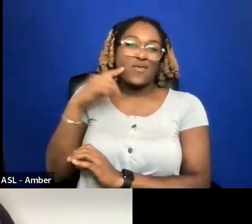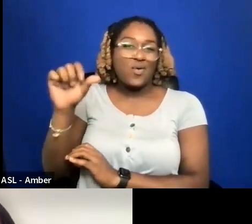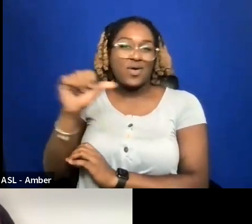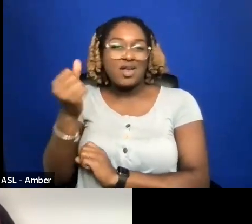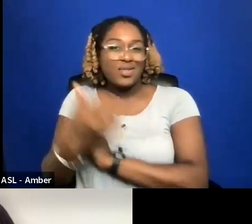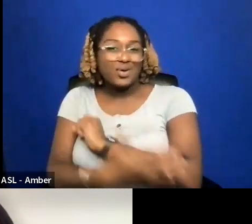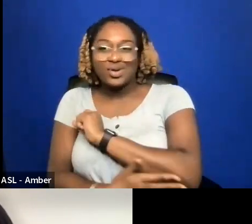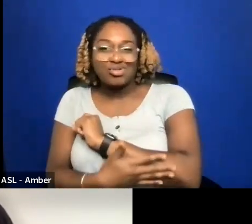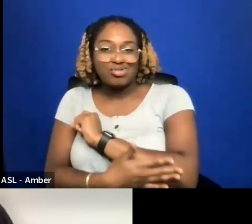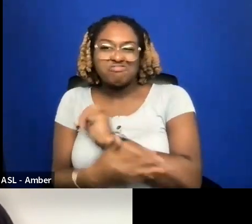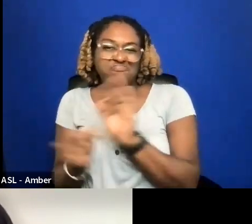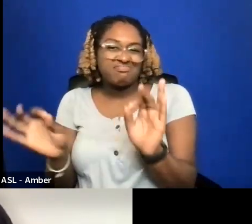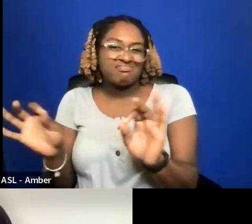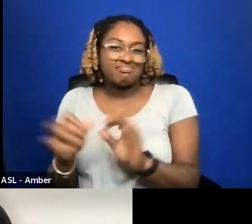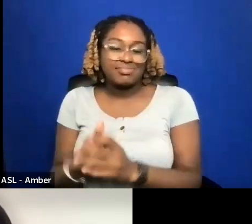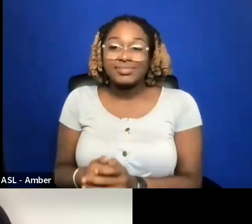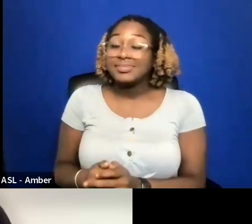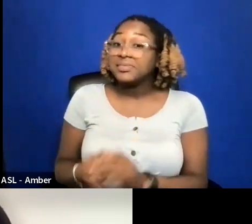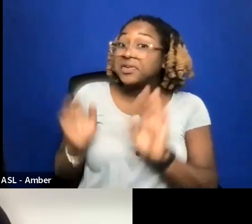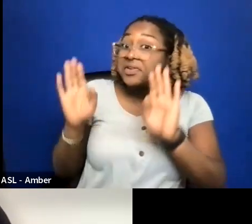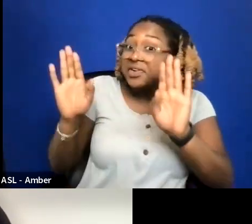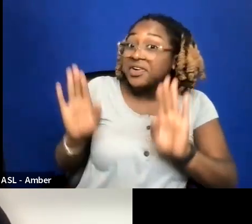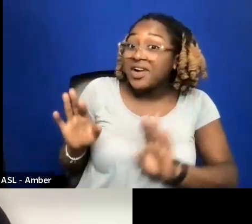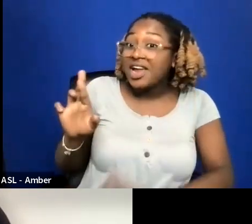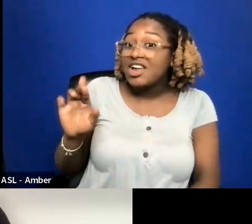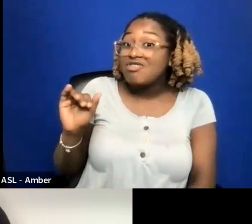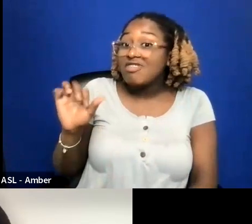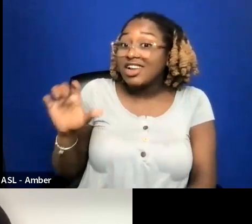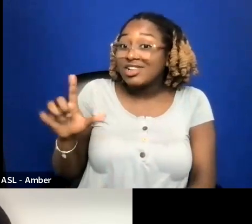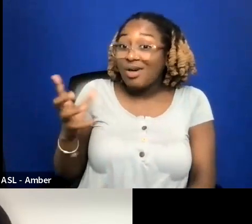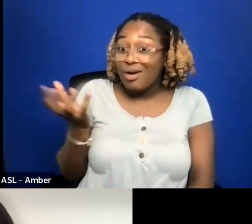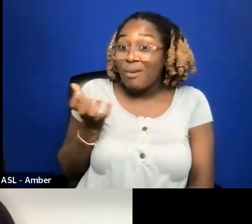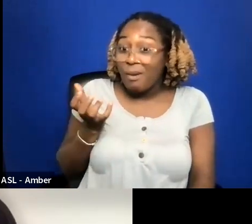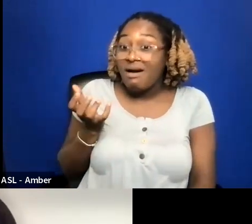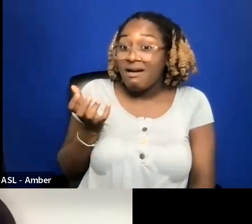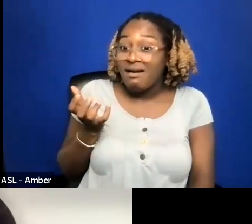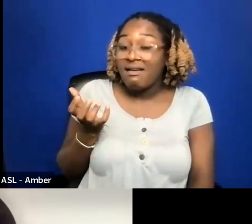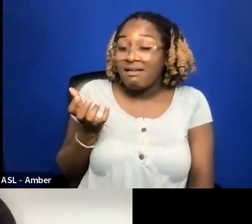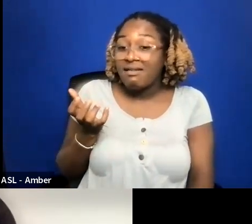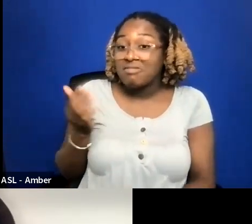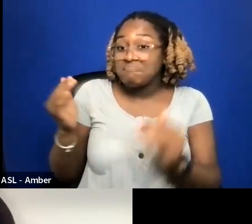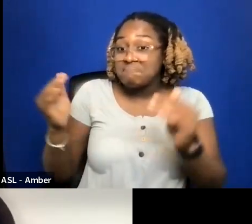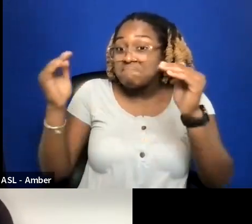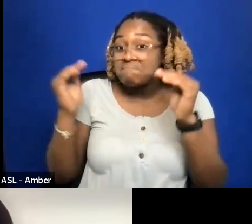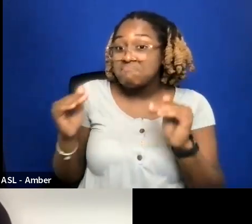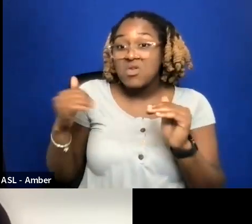DO YOU WANT TO MOVE ON? WE HAVE A FEW QUESTIONS IN THE CHAT AS WELL.